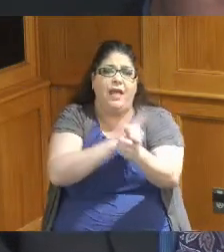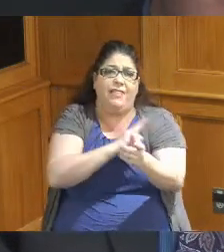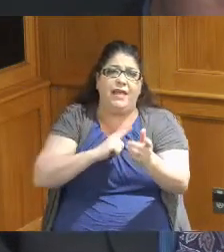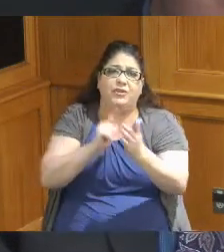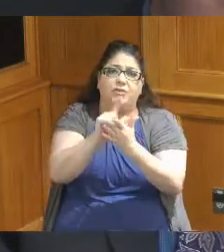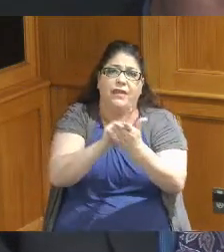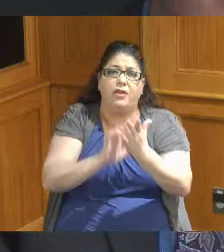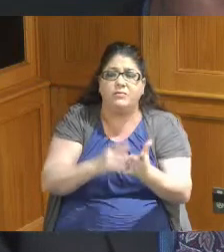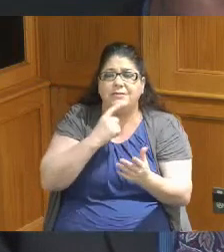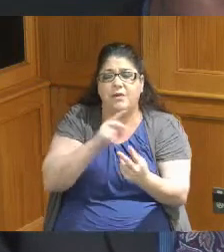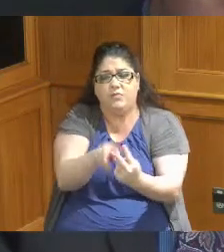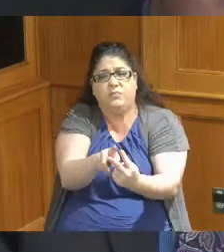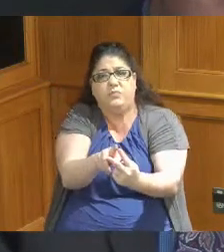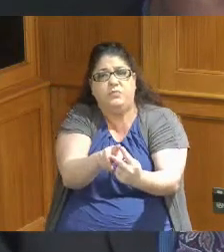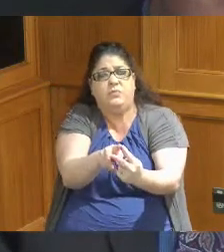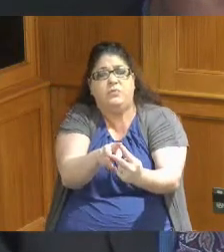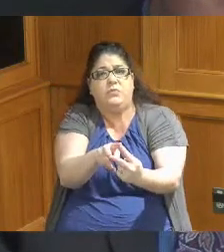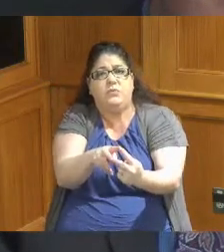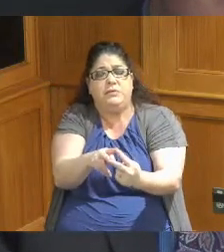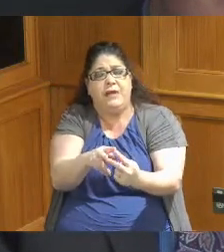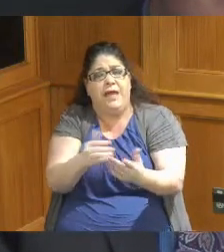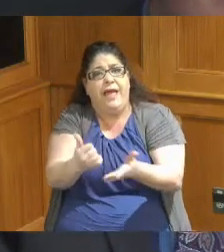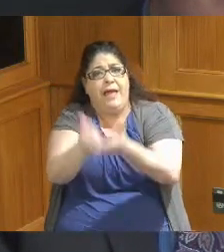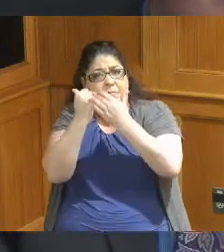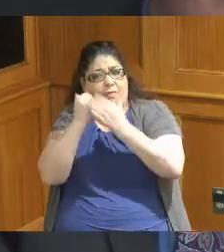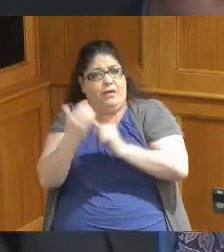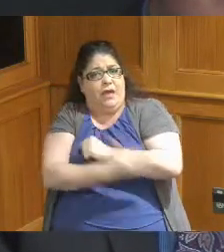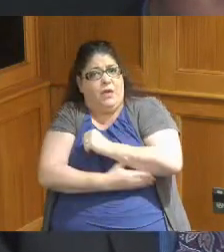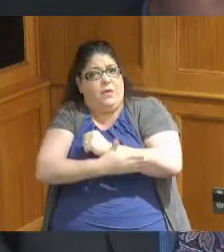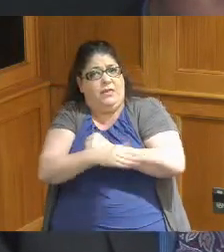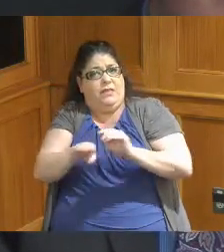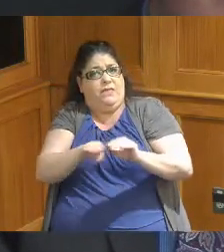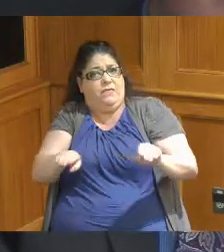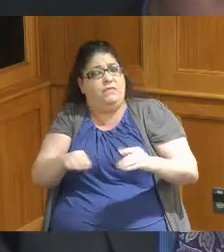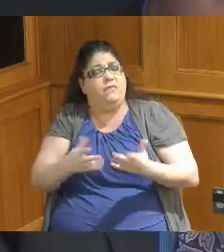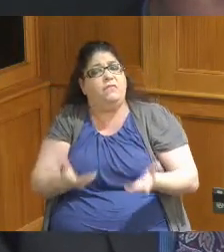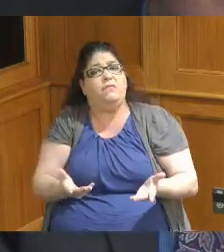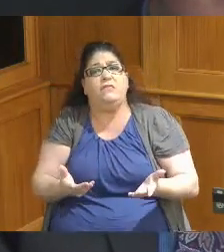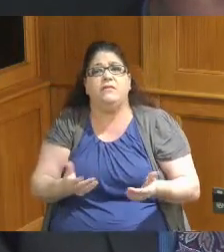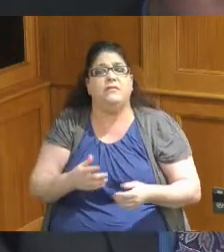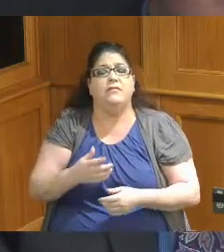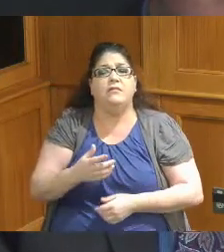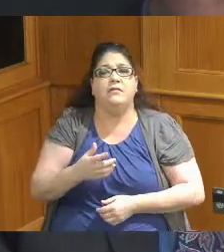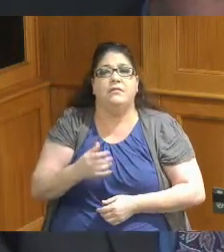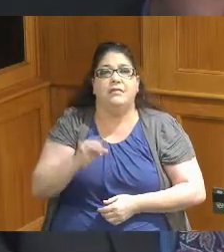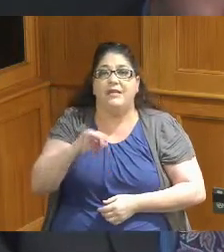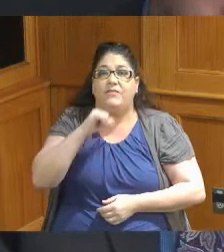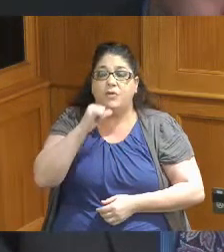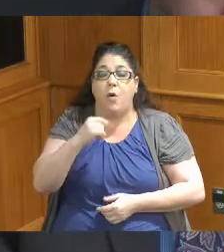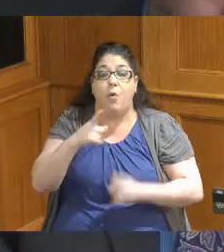at those two items to the benefit of the county because otherwise you know as they decrease the